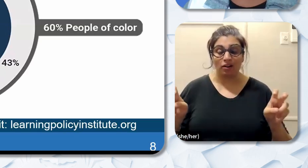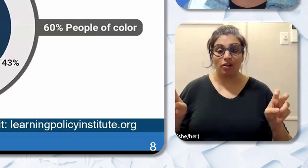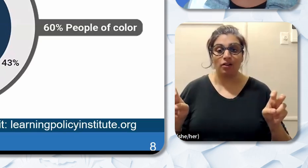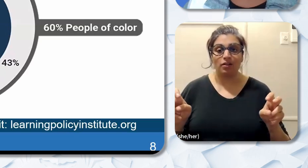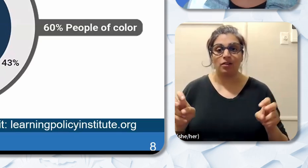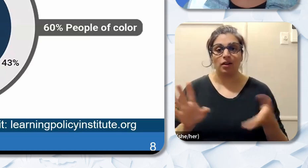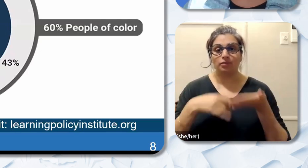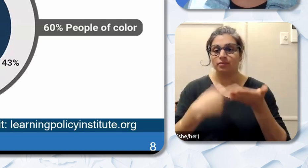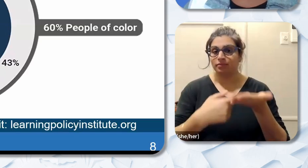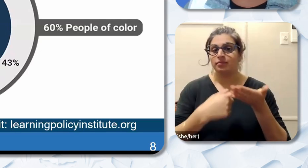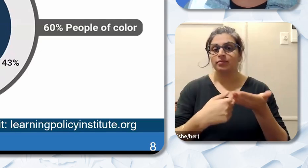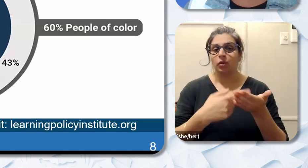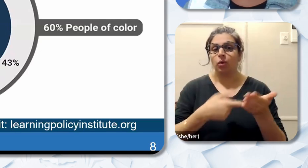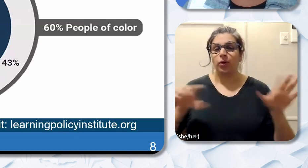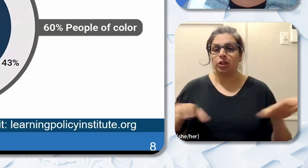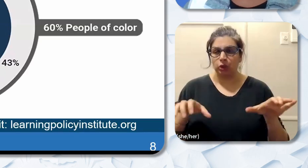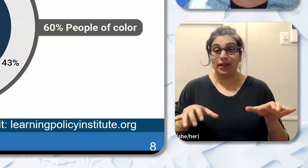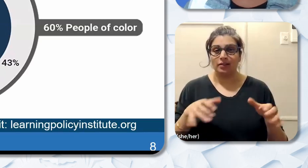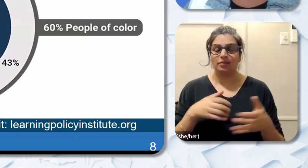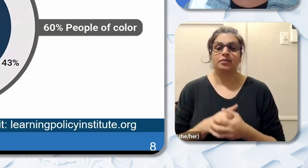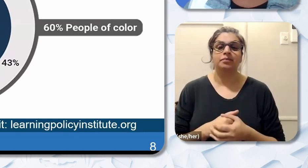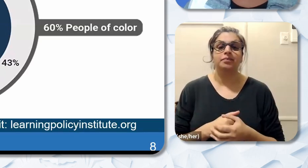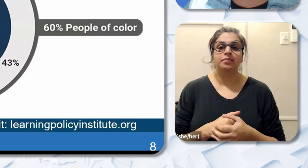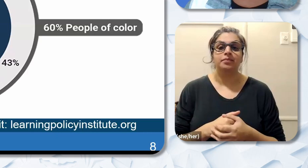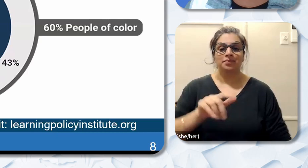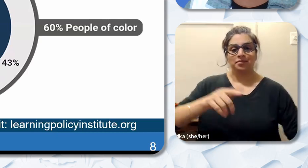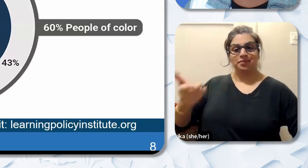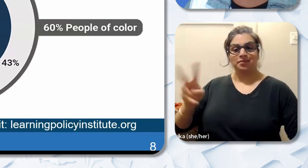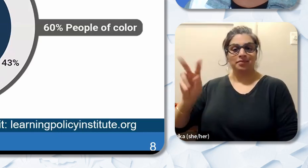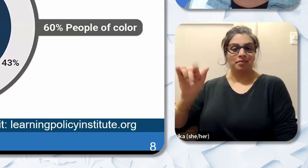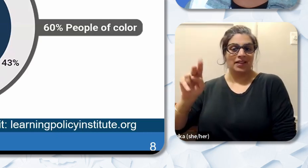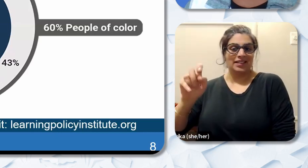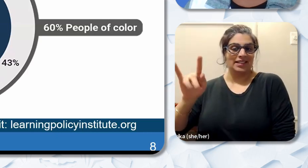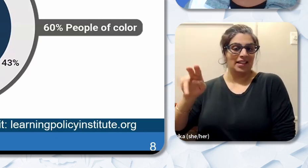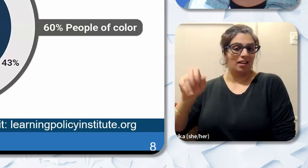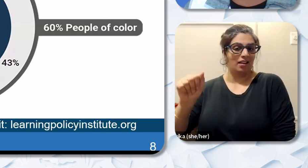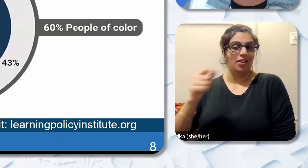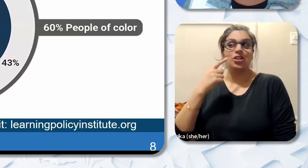the issues raised today. I will now pass it to Valentina so that she may introduce Dr. Stuart